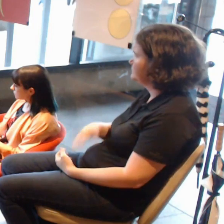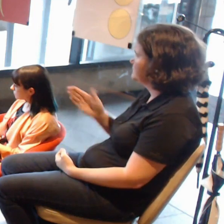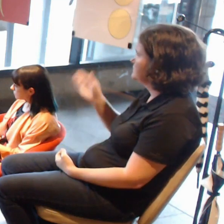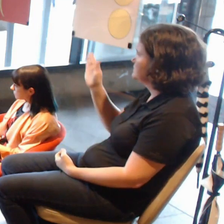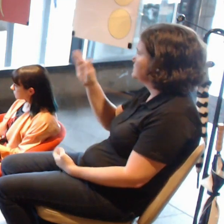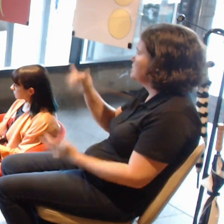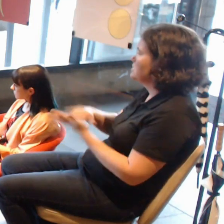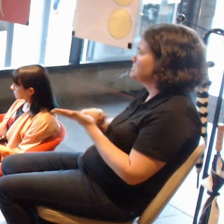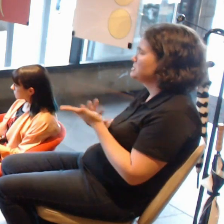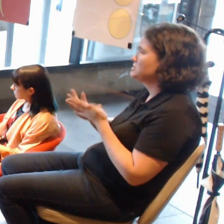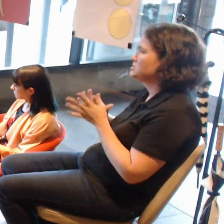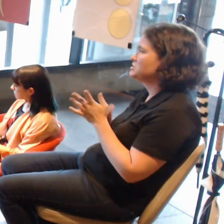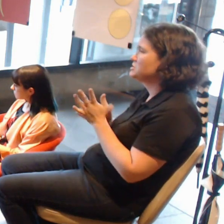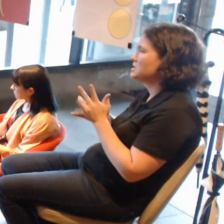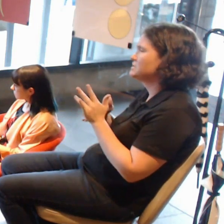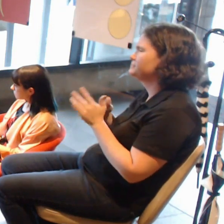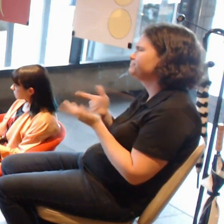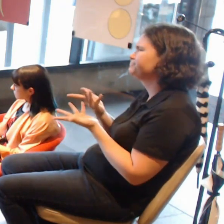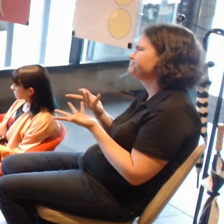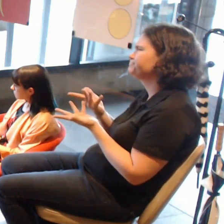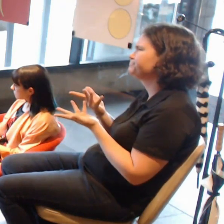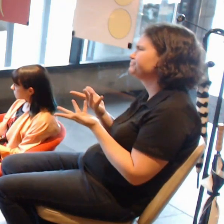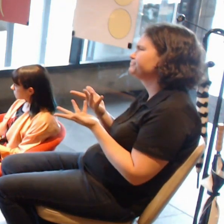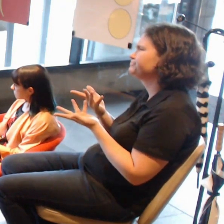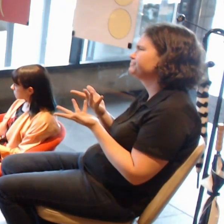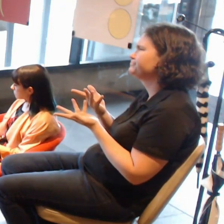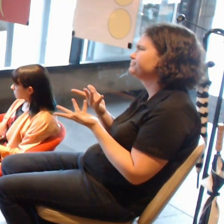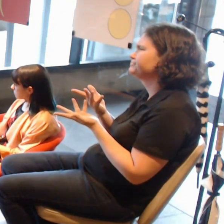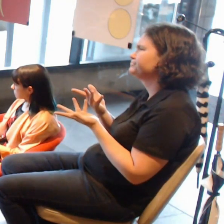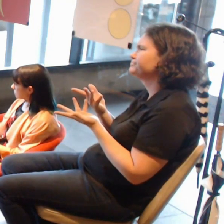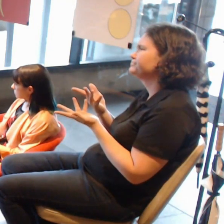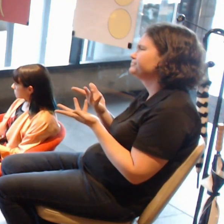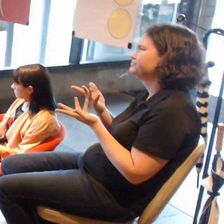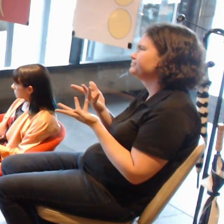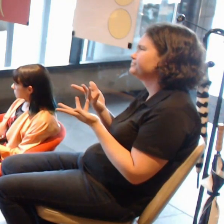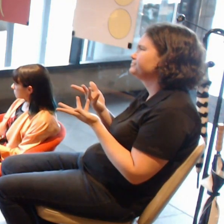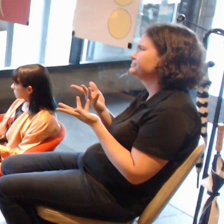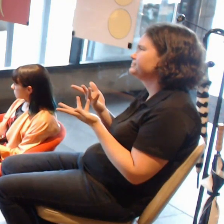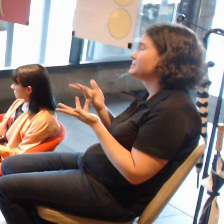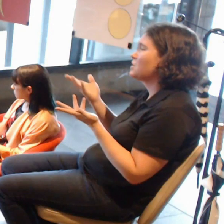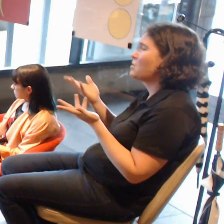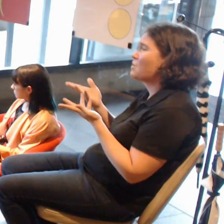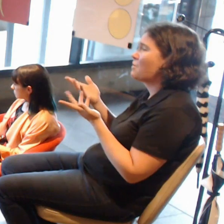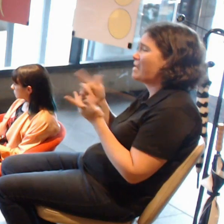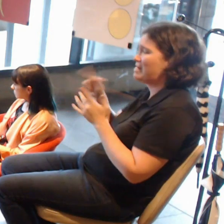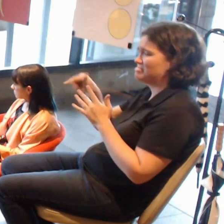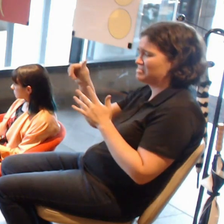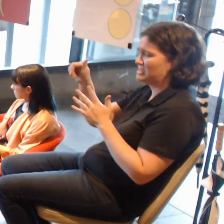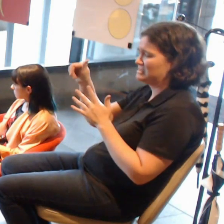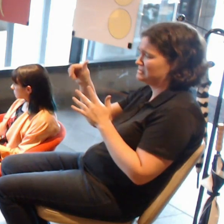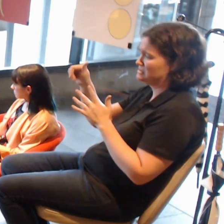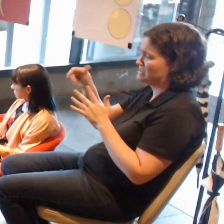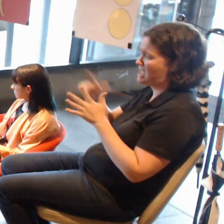kind of the ideal where this whole thing kind of like AR/virtual reality is going?